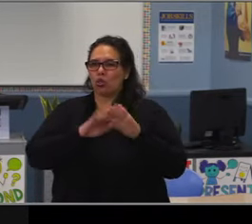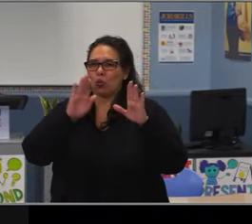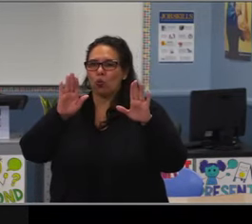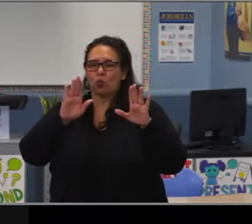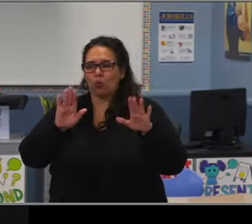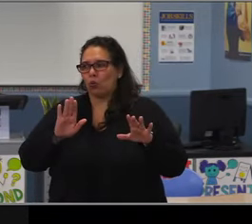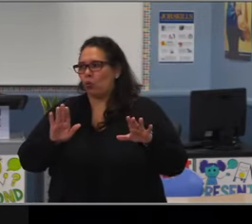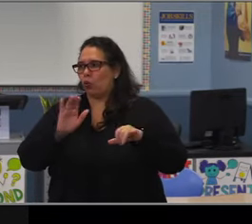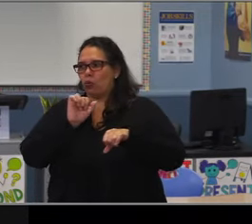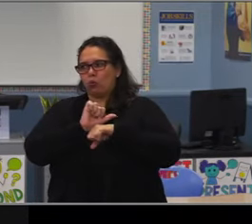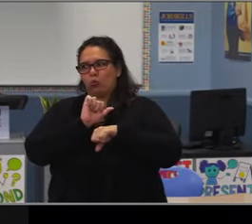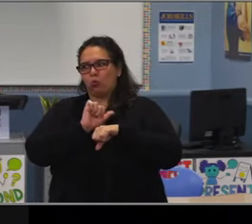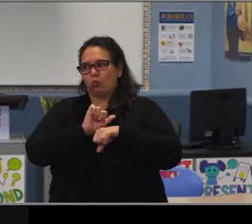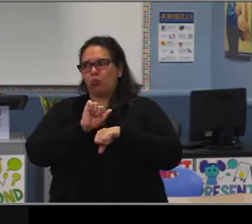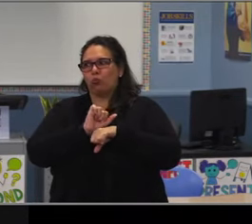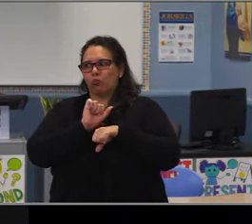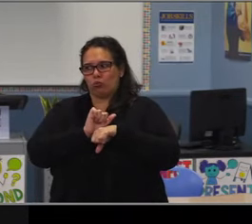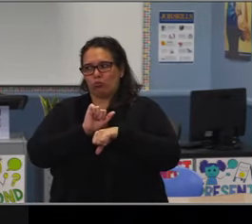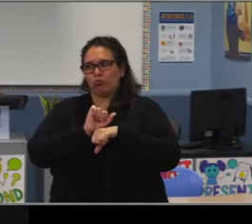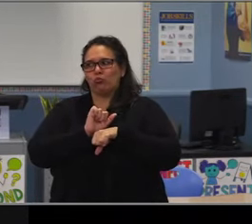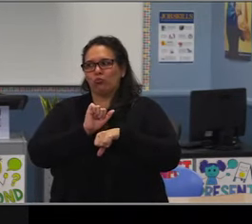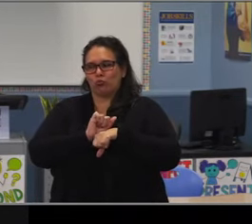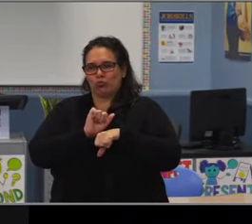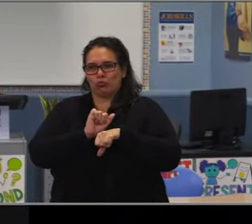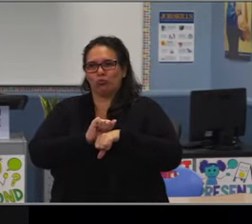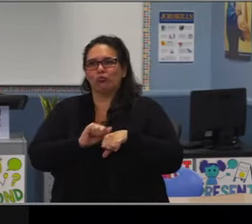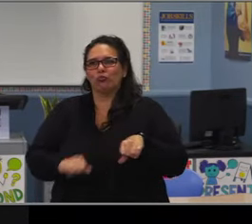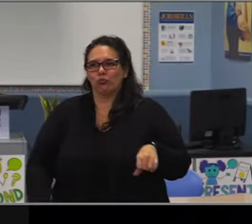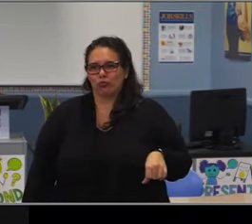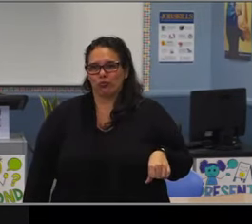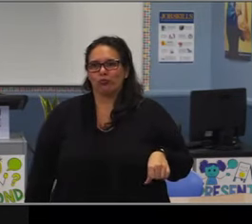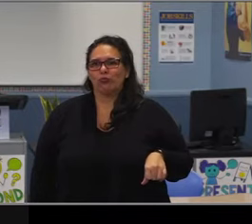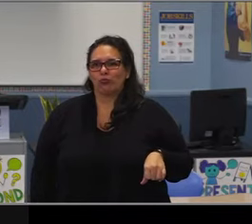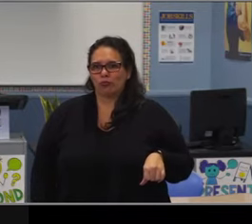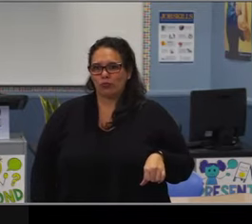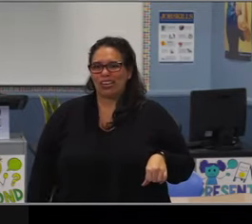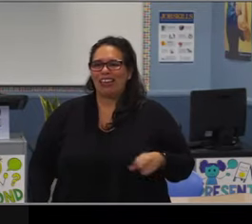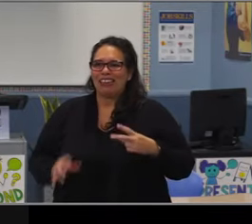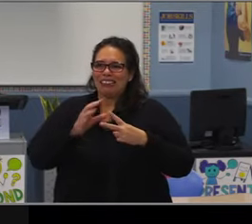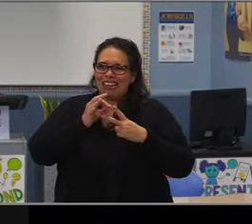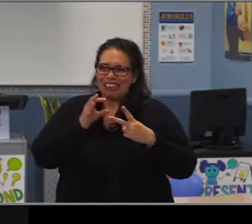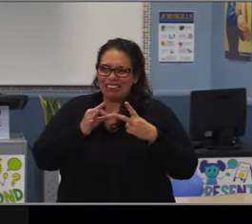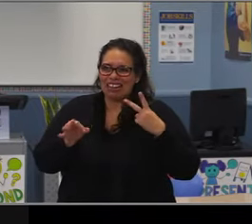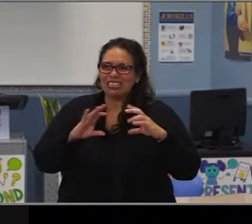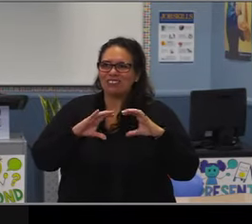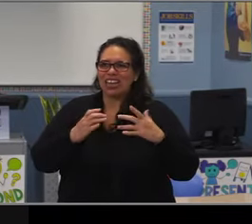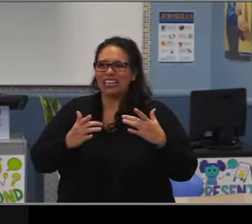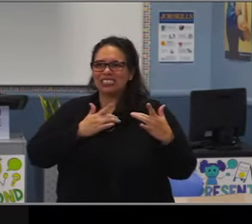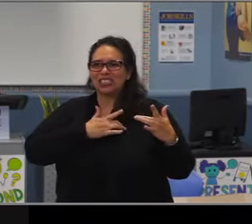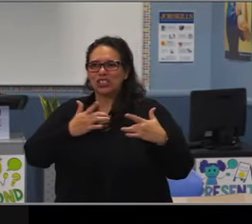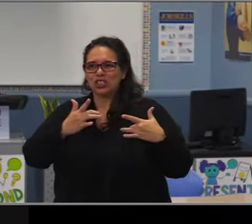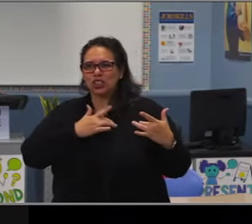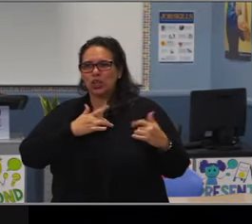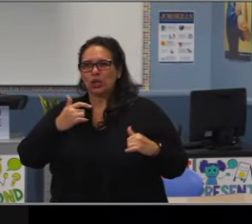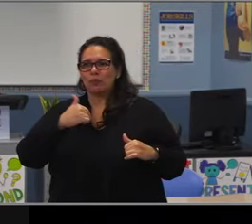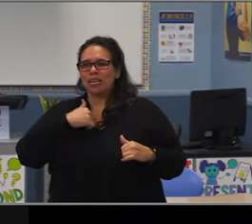but it's also geographically challenging for many families to get to because of its location.